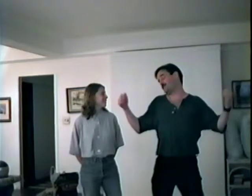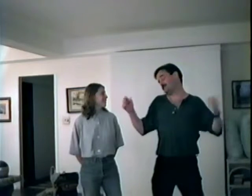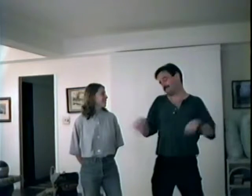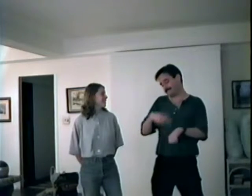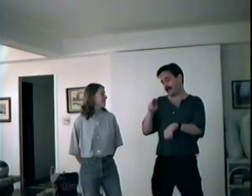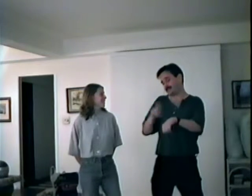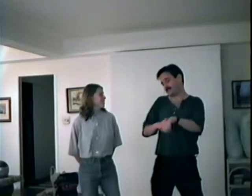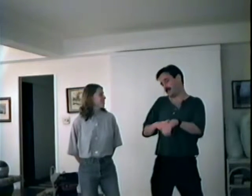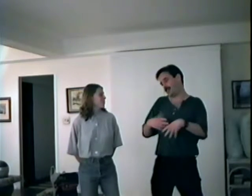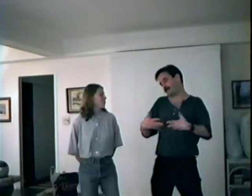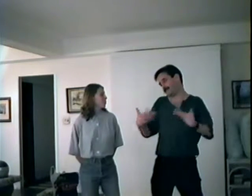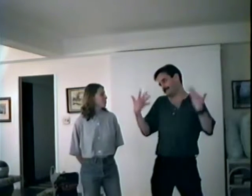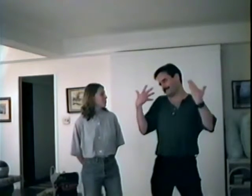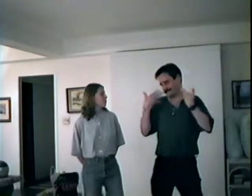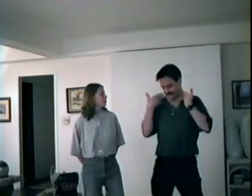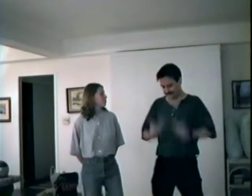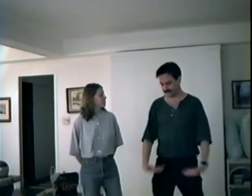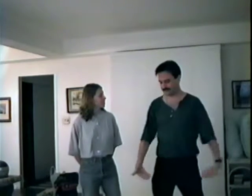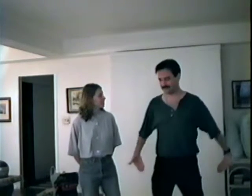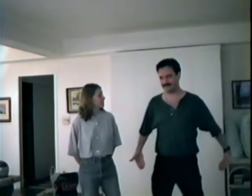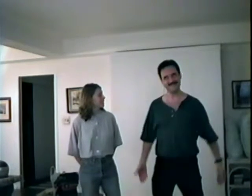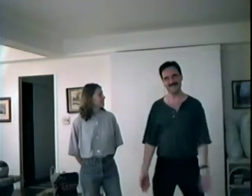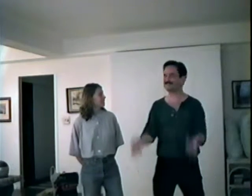so...naturally